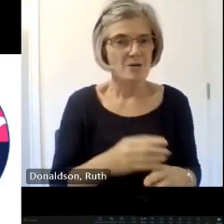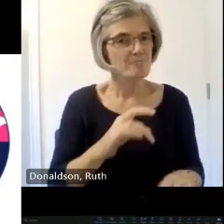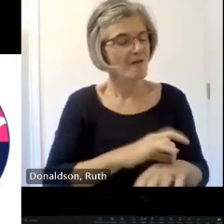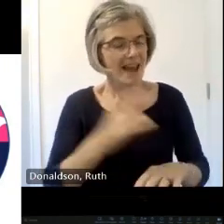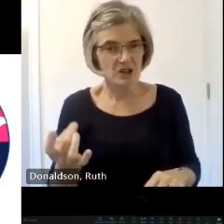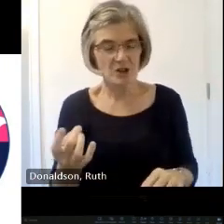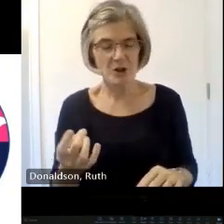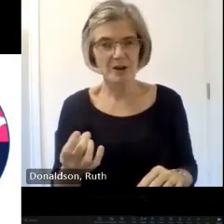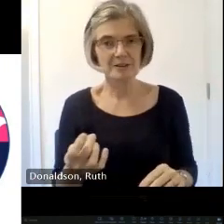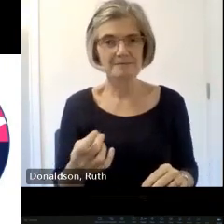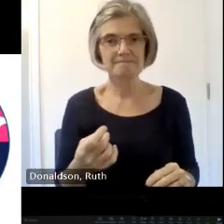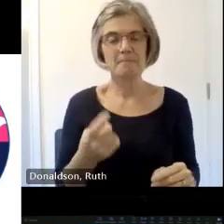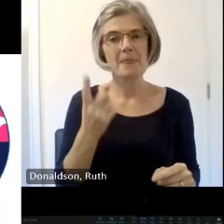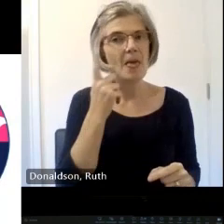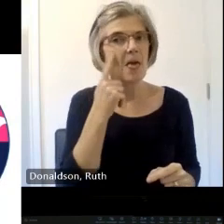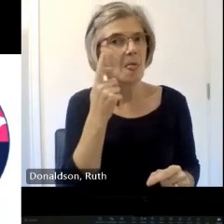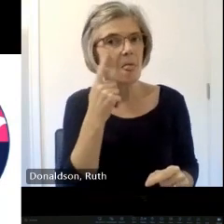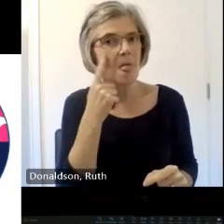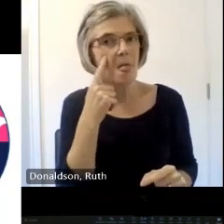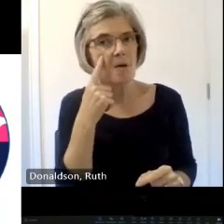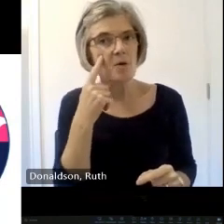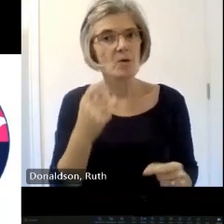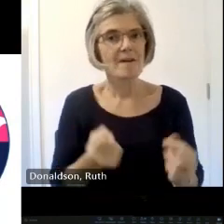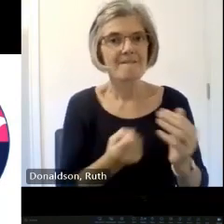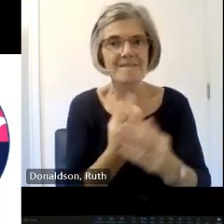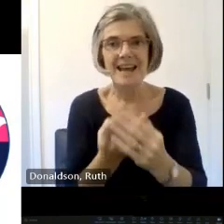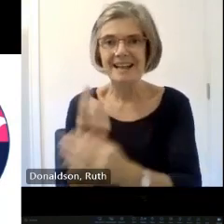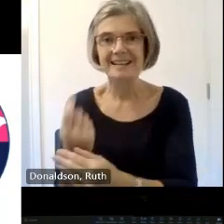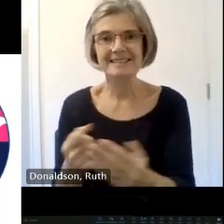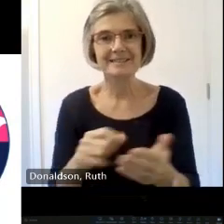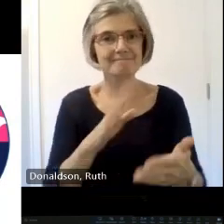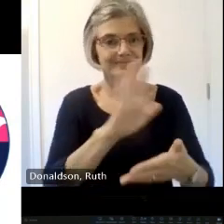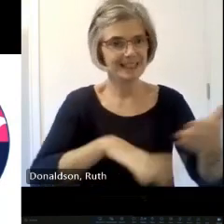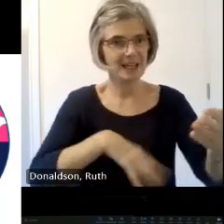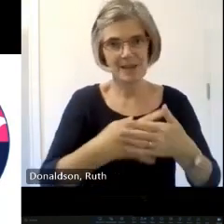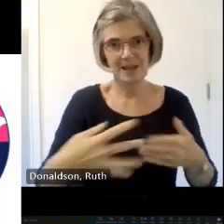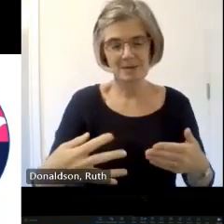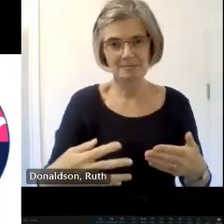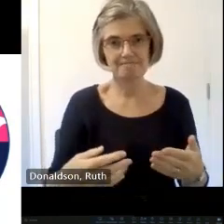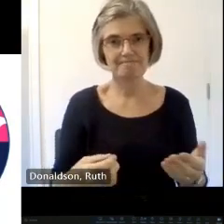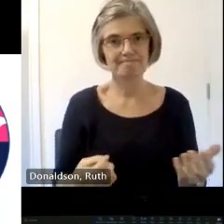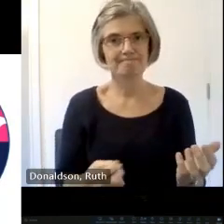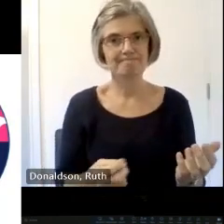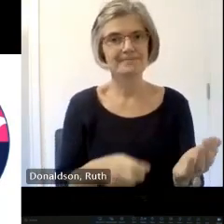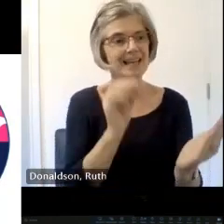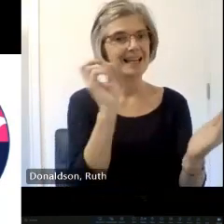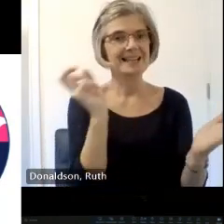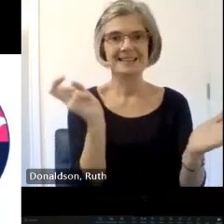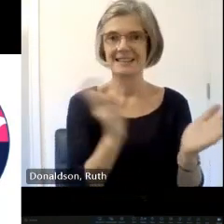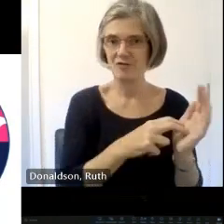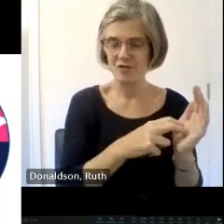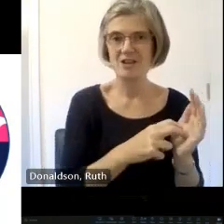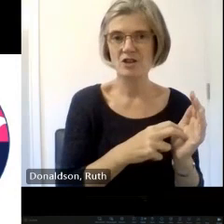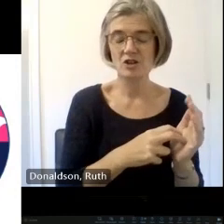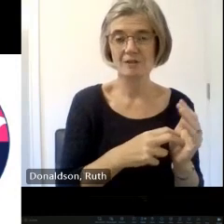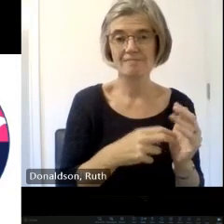whatson page and and you can sign up to these events which are on between now and December